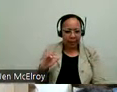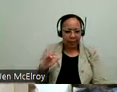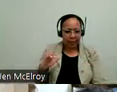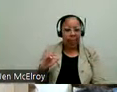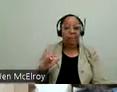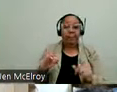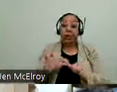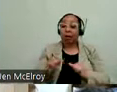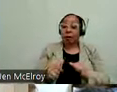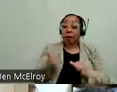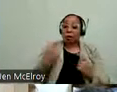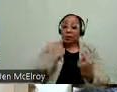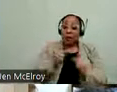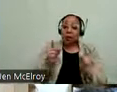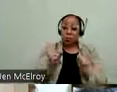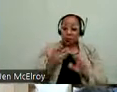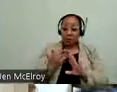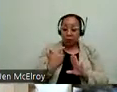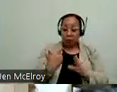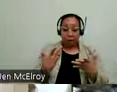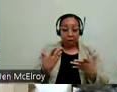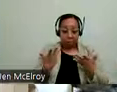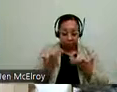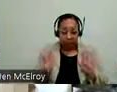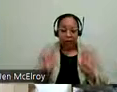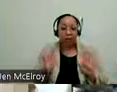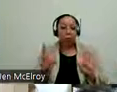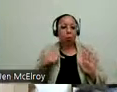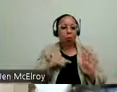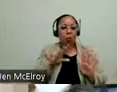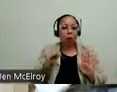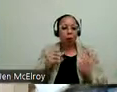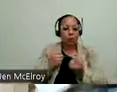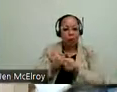end. We are co-sponsoring an event with the Social Security